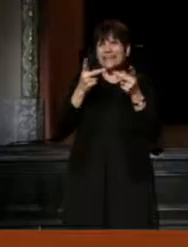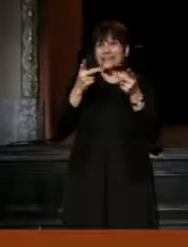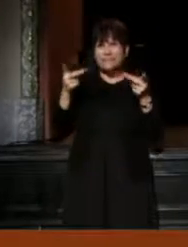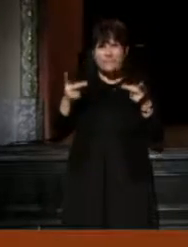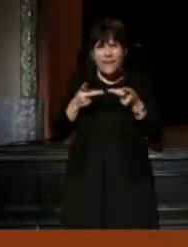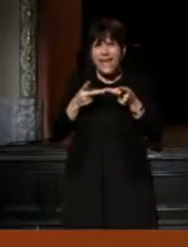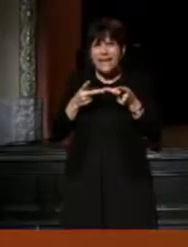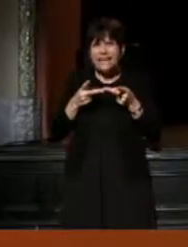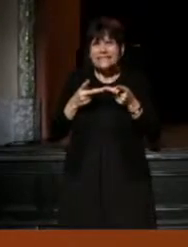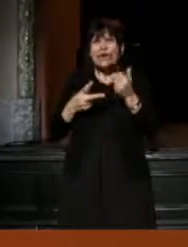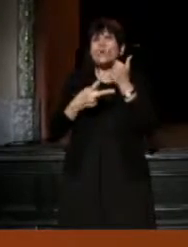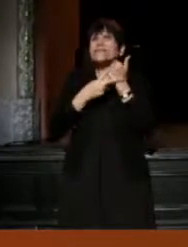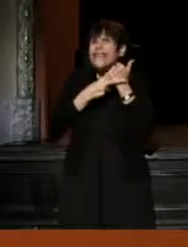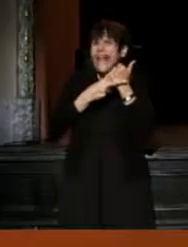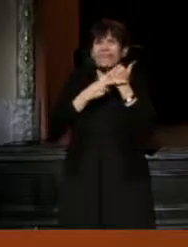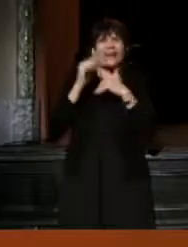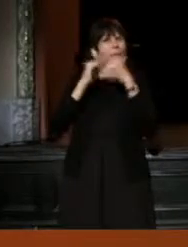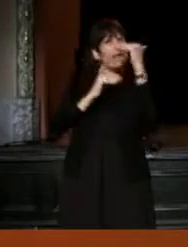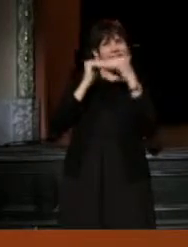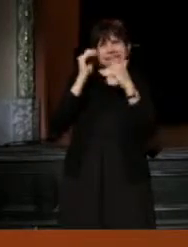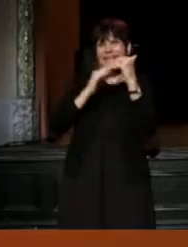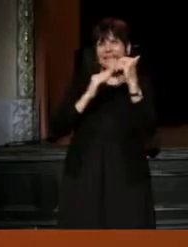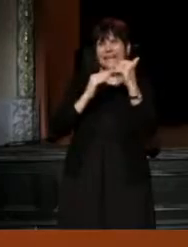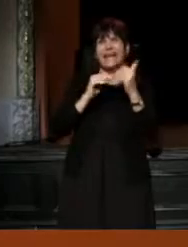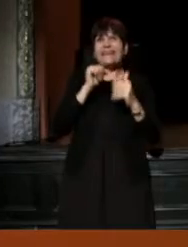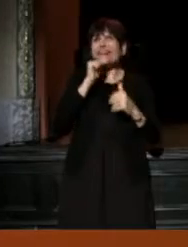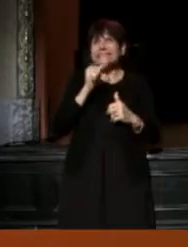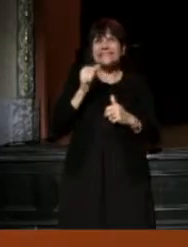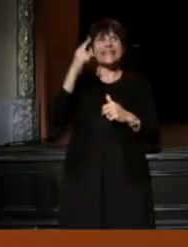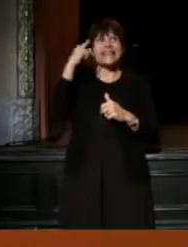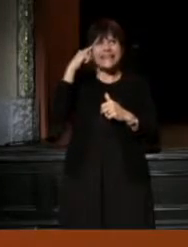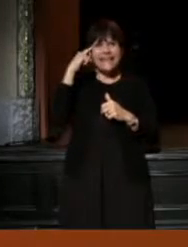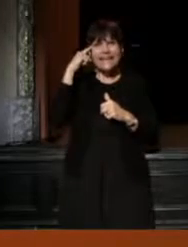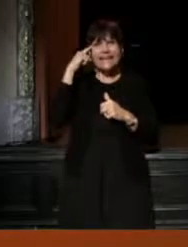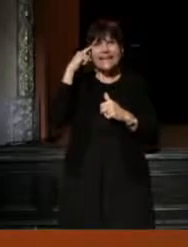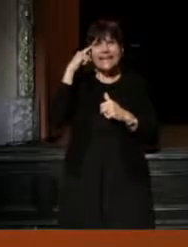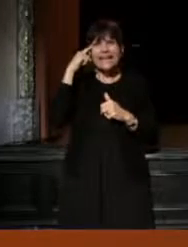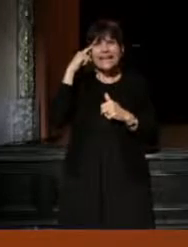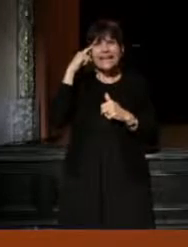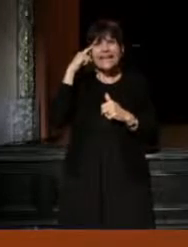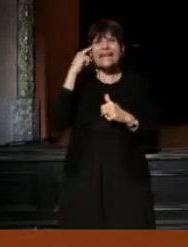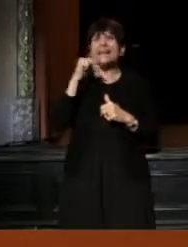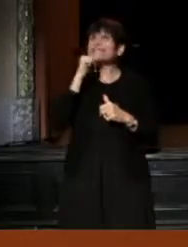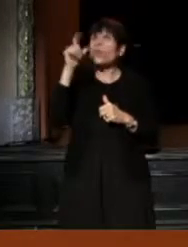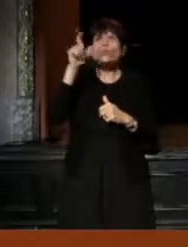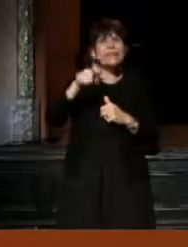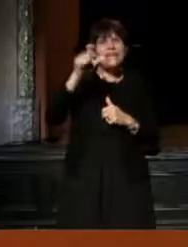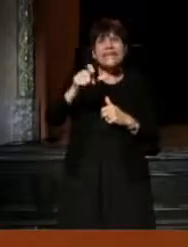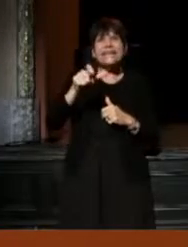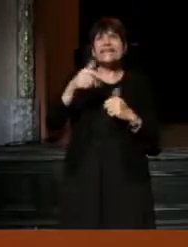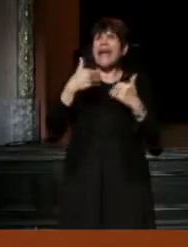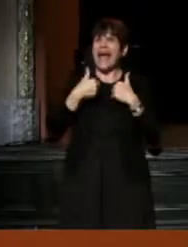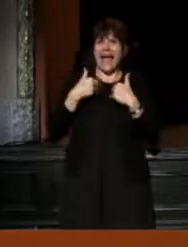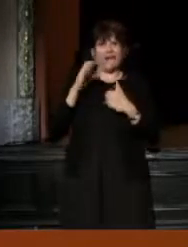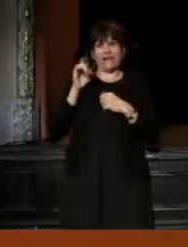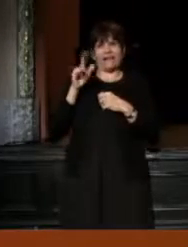or saving a building. That I didn't think that there was any need to have a classical theater,